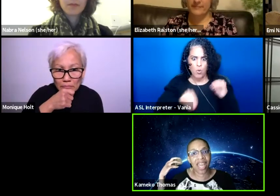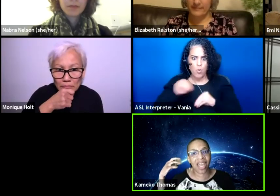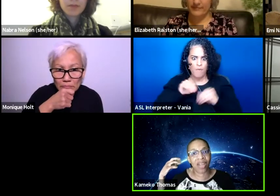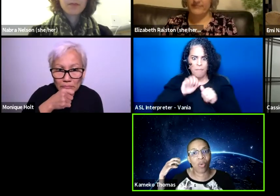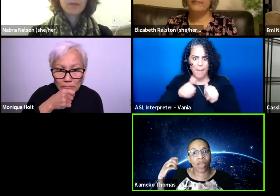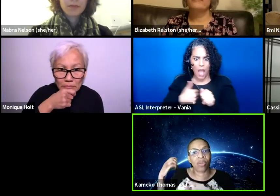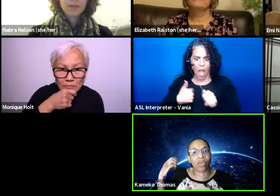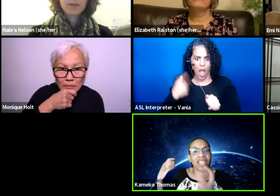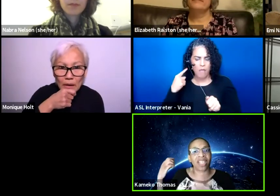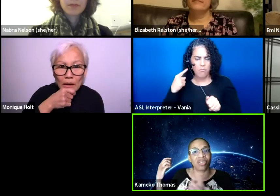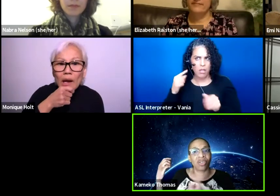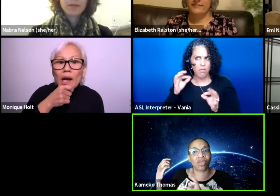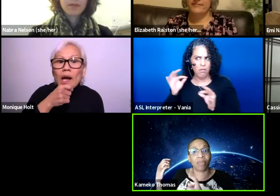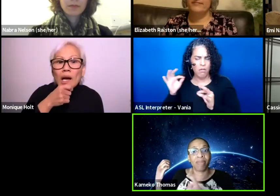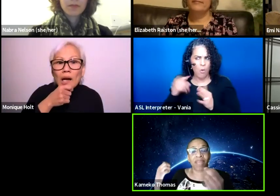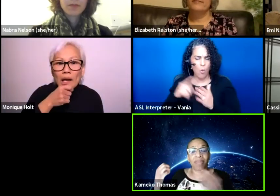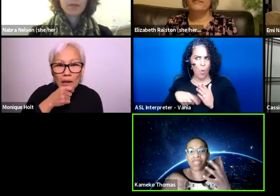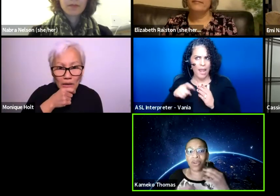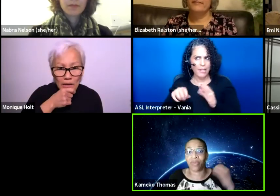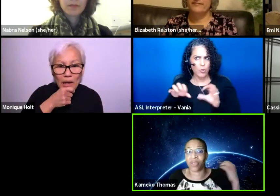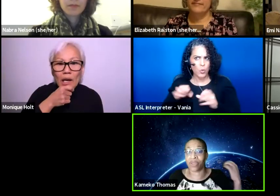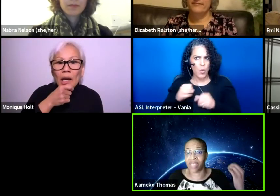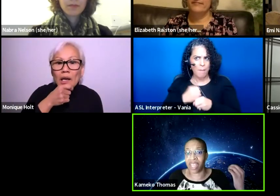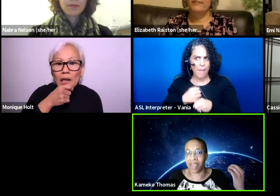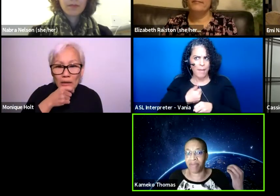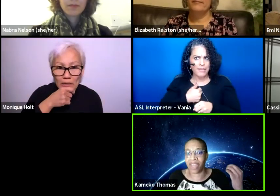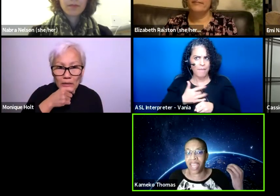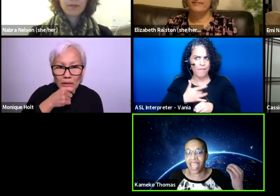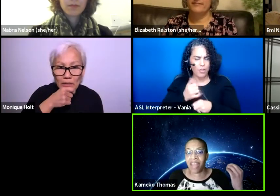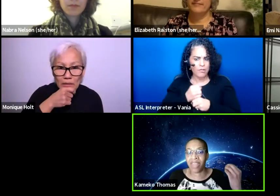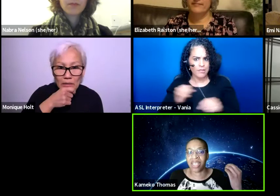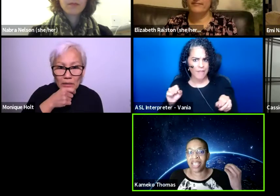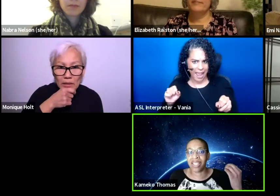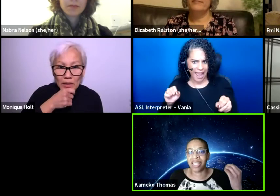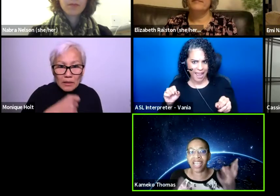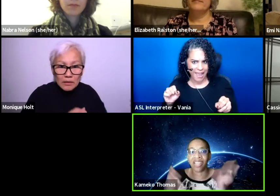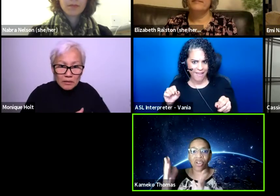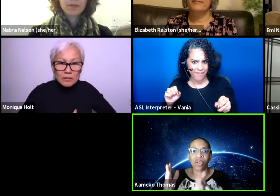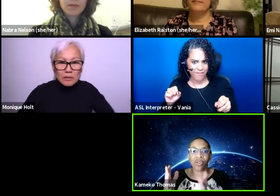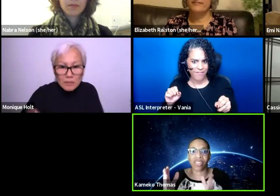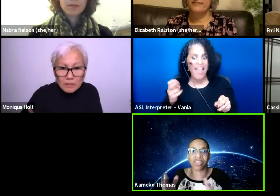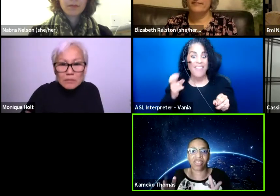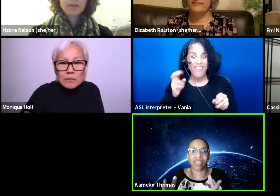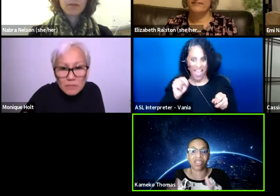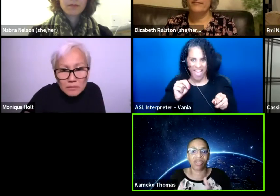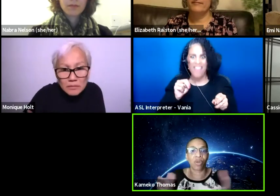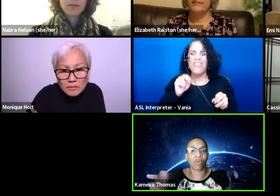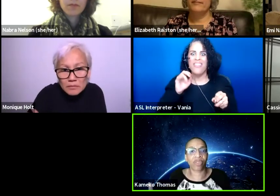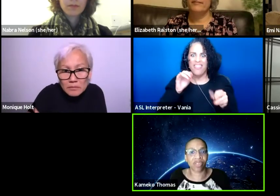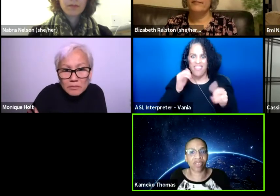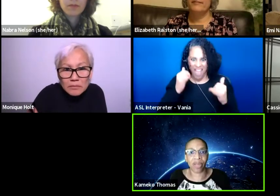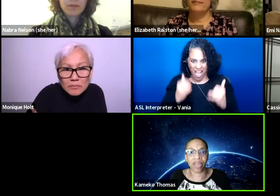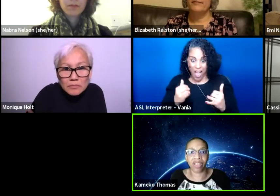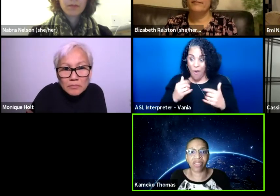and what do I need to do to make myself feel safe, and then that turns this beautiful experience